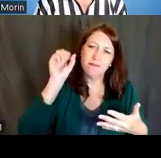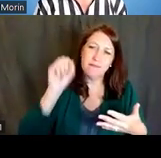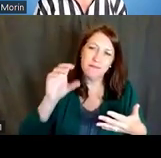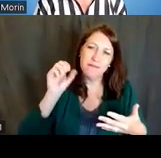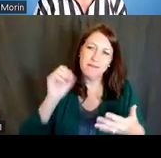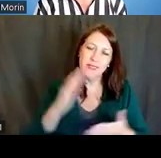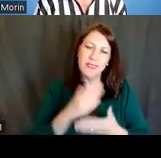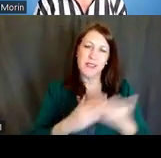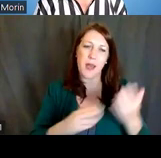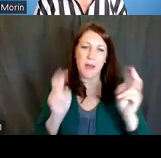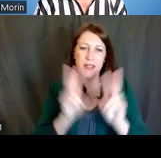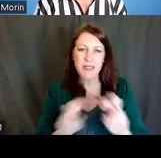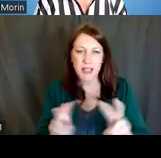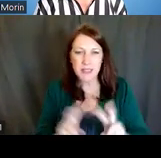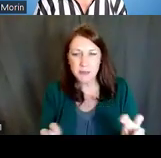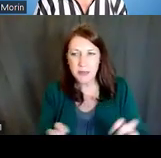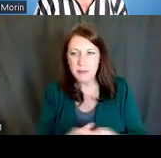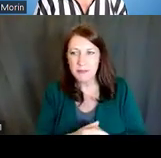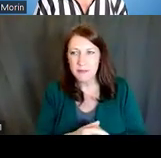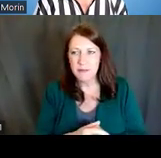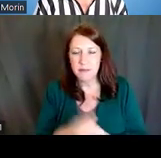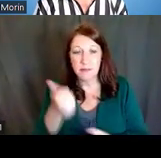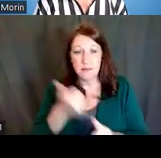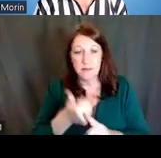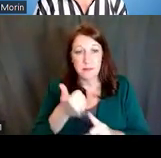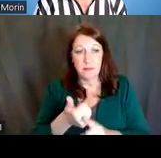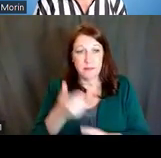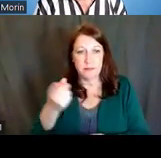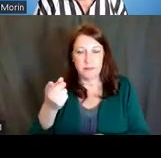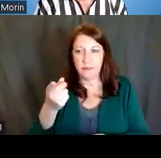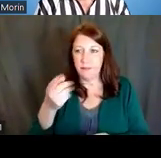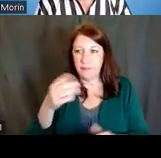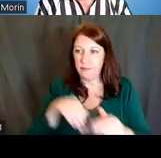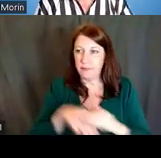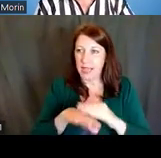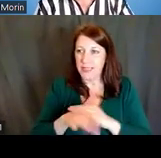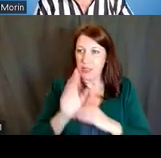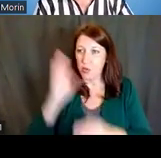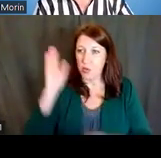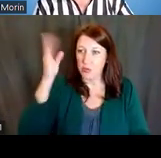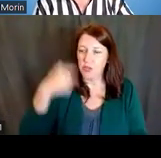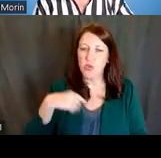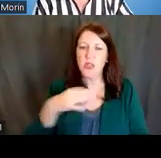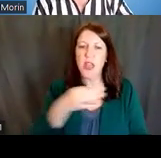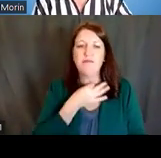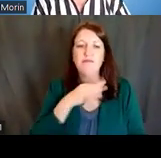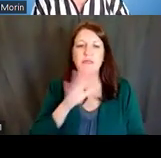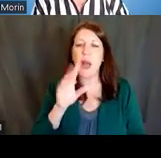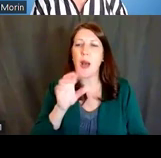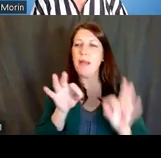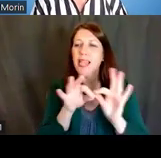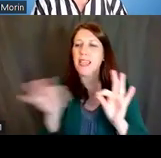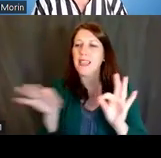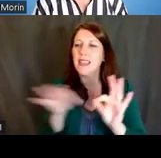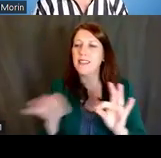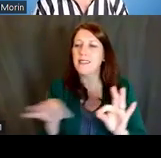and since you'll have access to this presentation, you can check out some of the links that we shared for possible assessments.